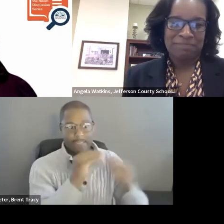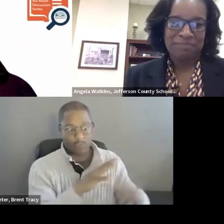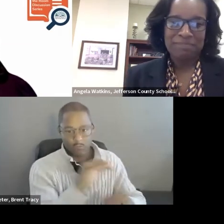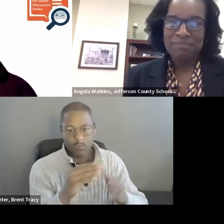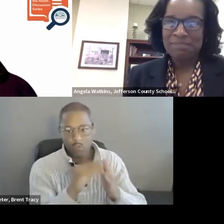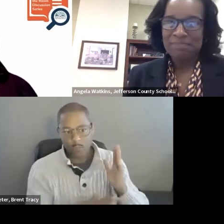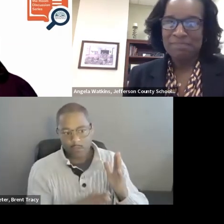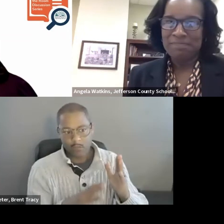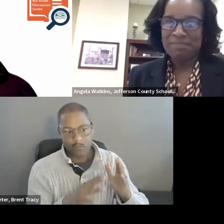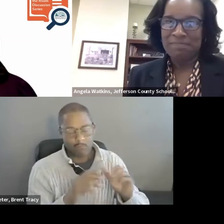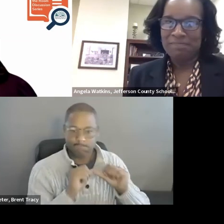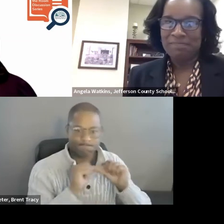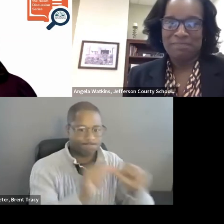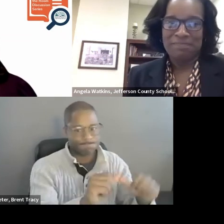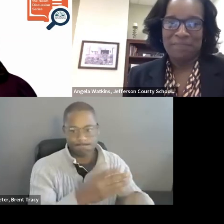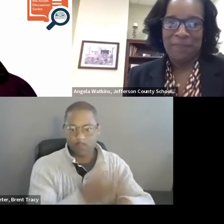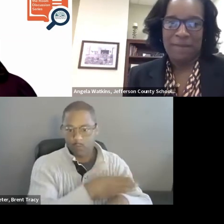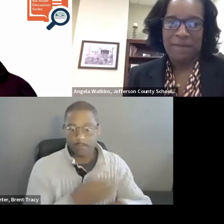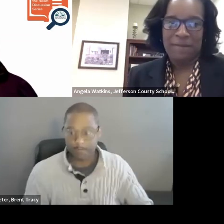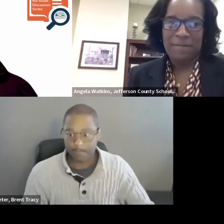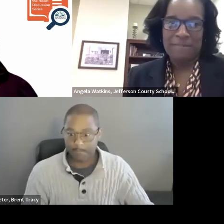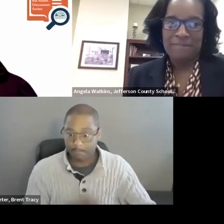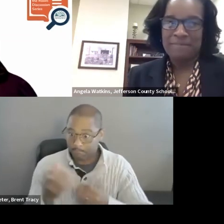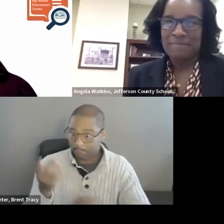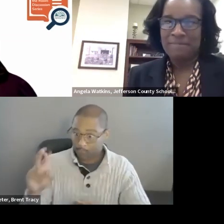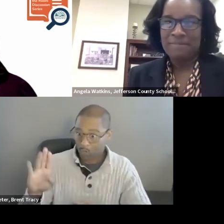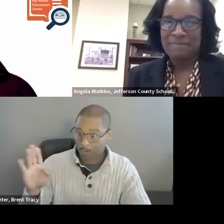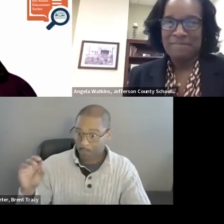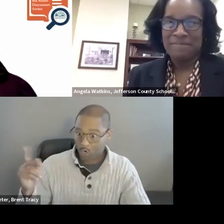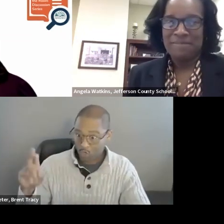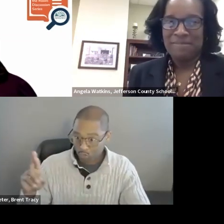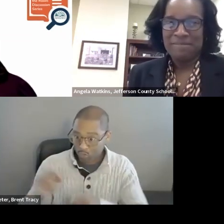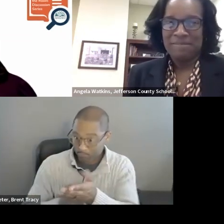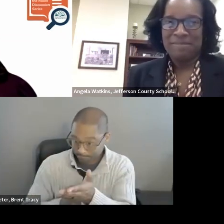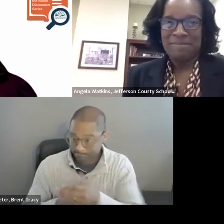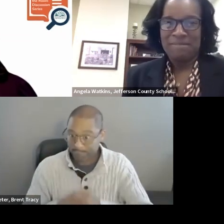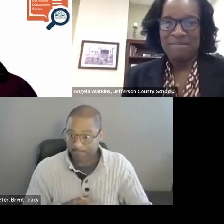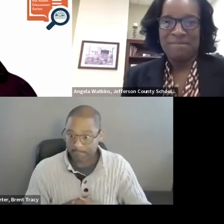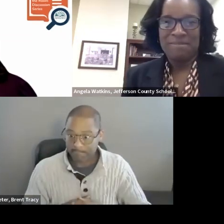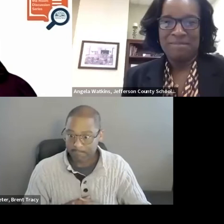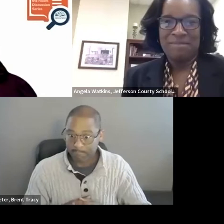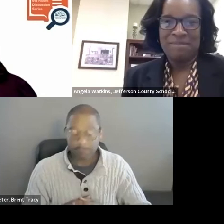BONNIE SHORT, M.A.: Really, I love the idea of learning from each other.